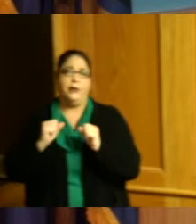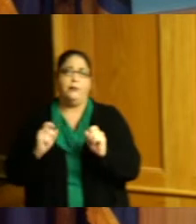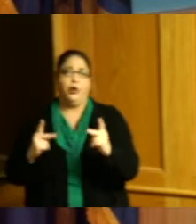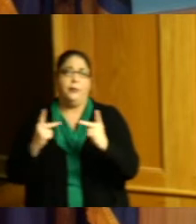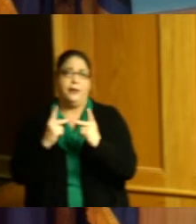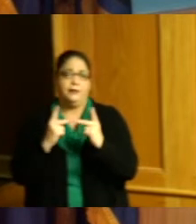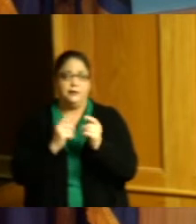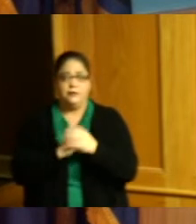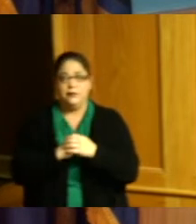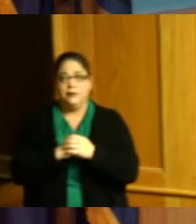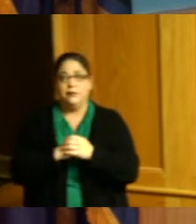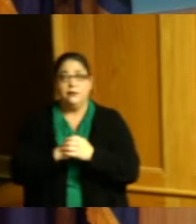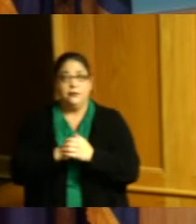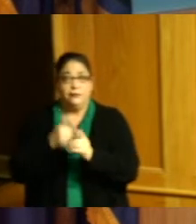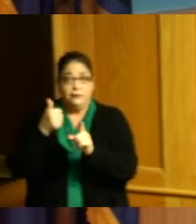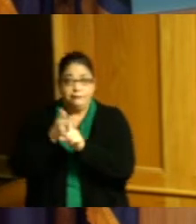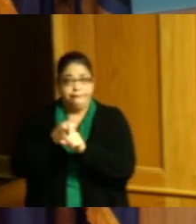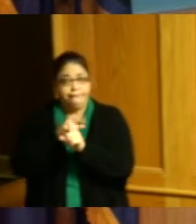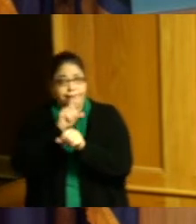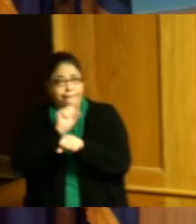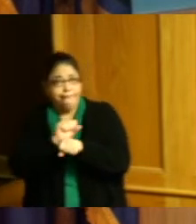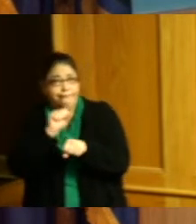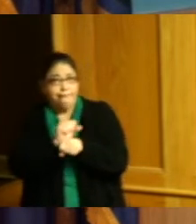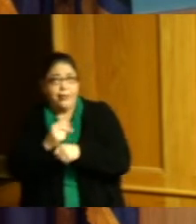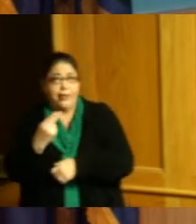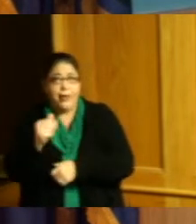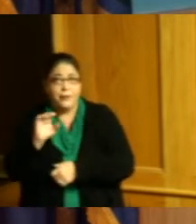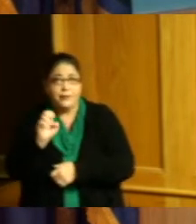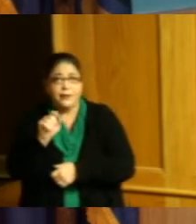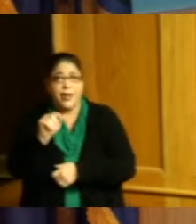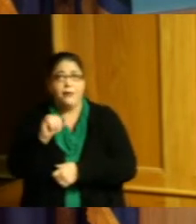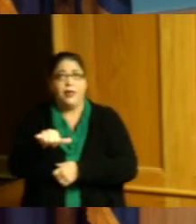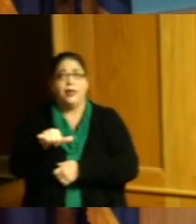been very loyal to Hamilton County and the citizens of Hamilton County